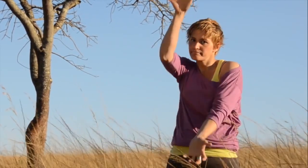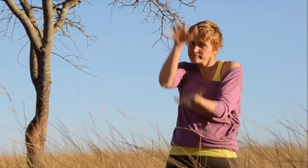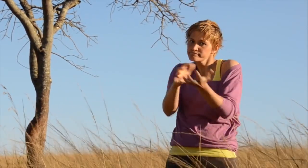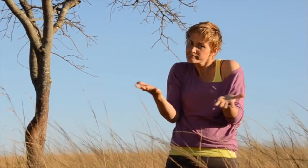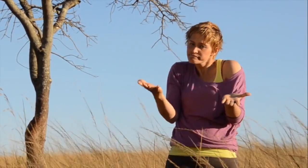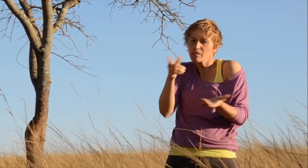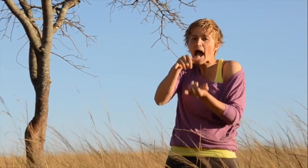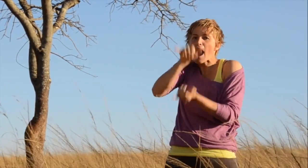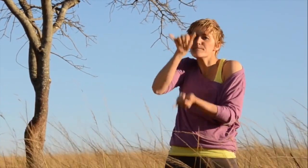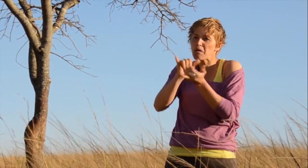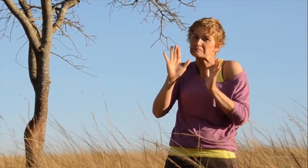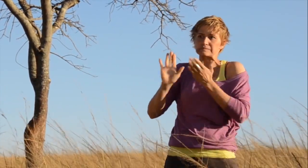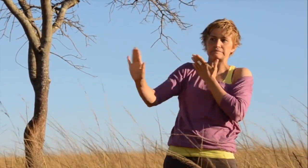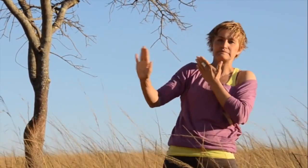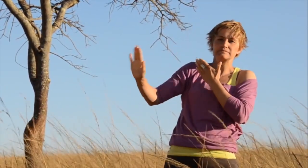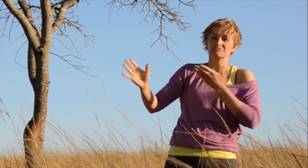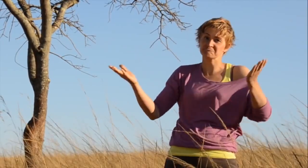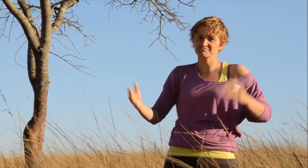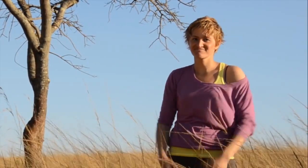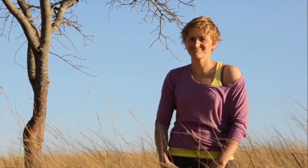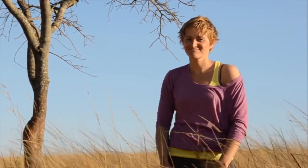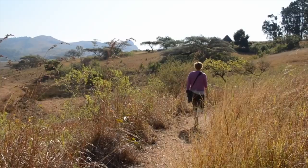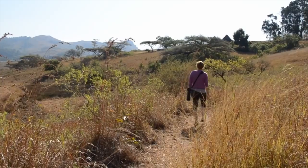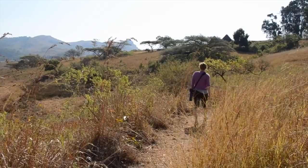you keep your distance from them.